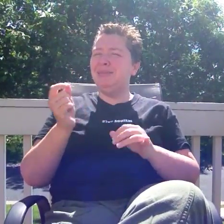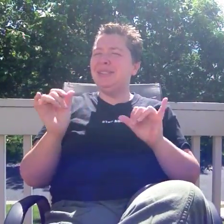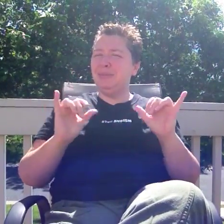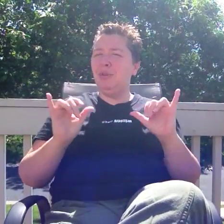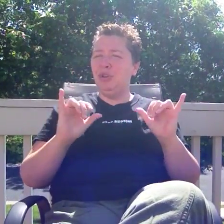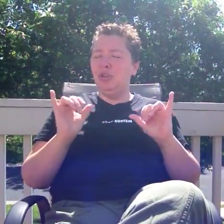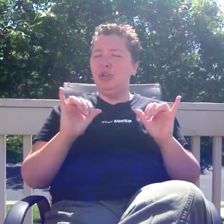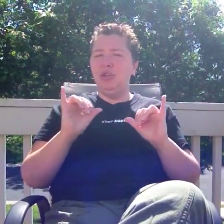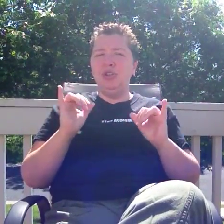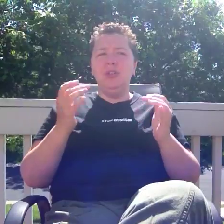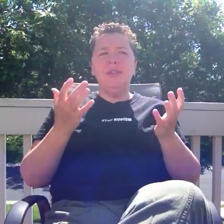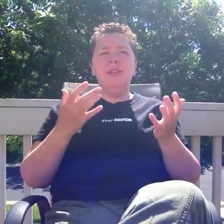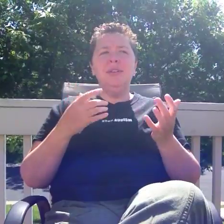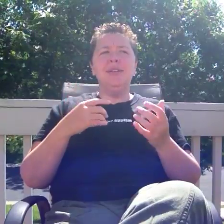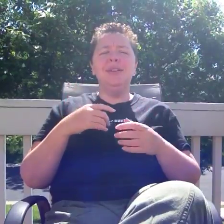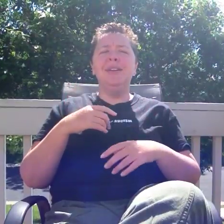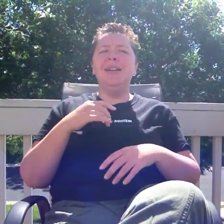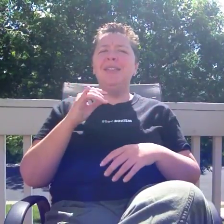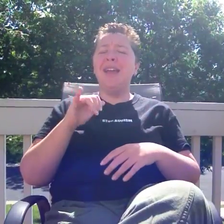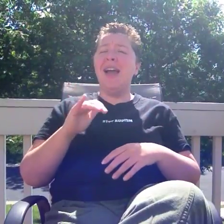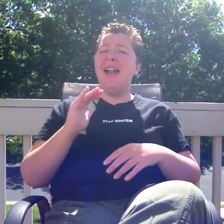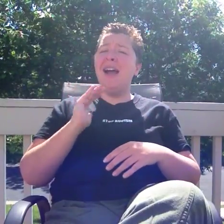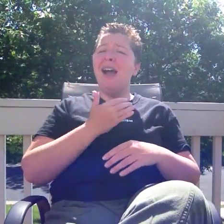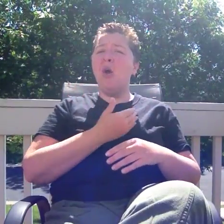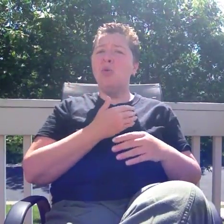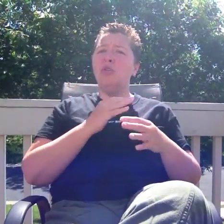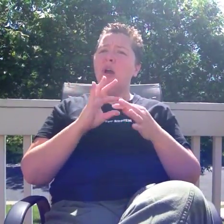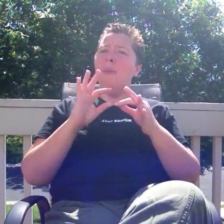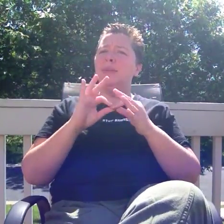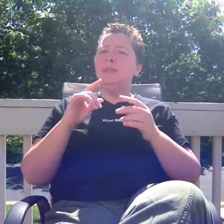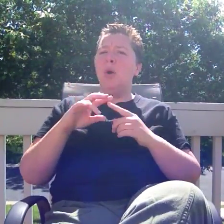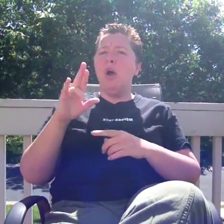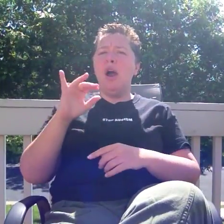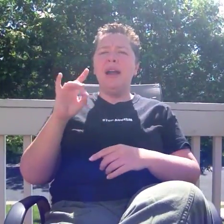She said we should be careful commenting on RID, because potential